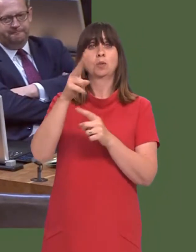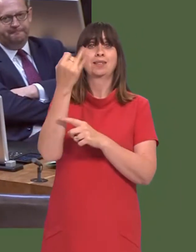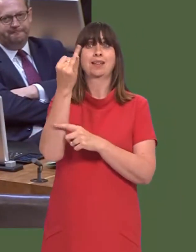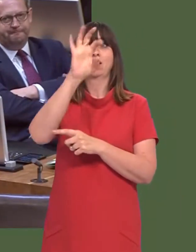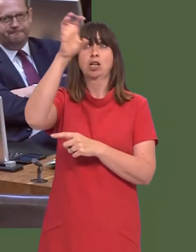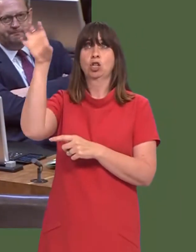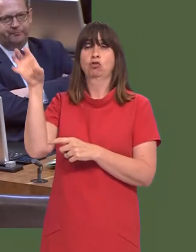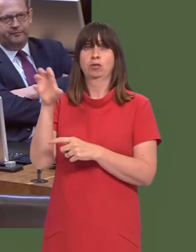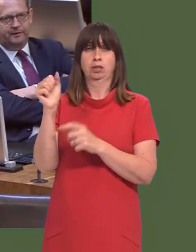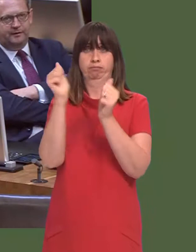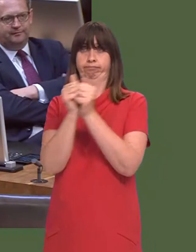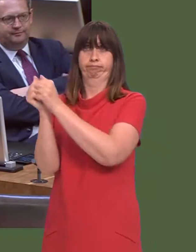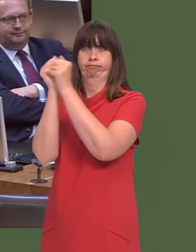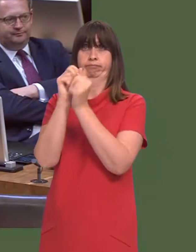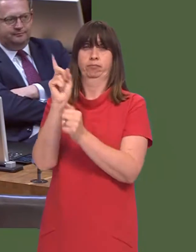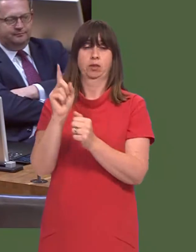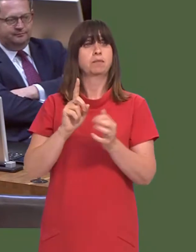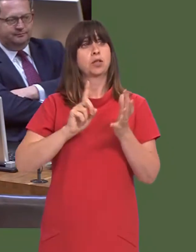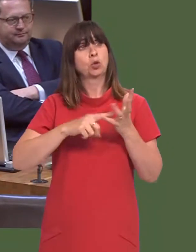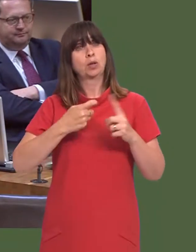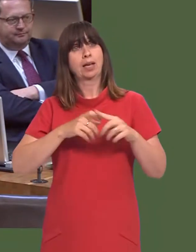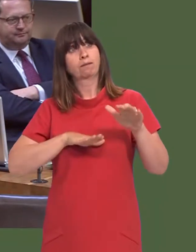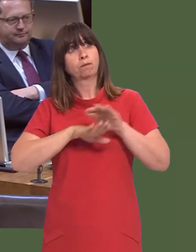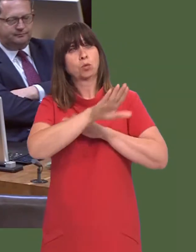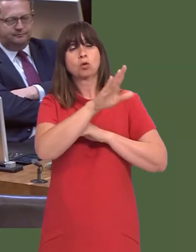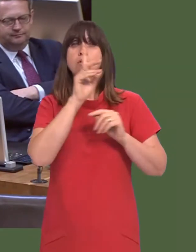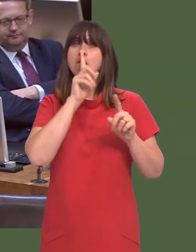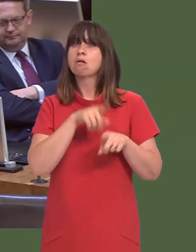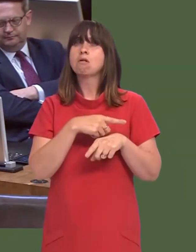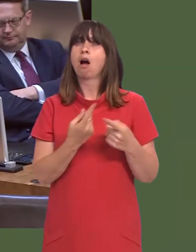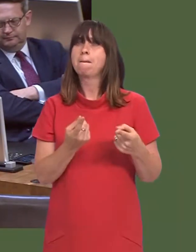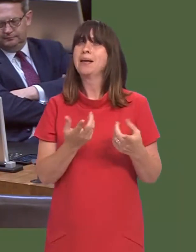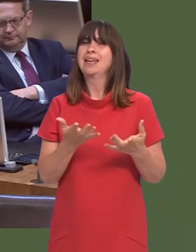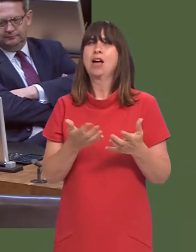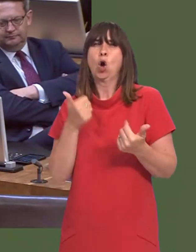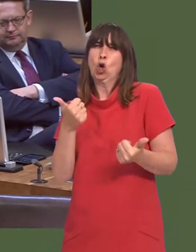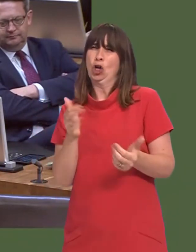amongst the EU 27 about this, that the UKís future arrangement cannot be as beneficial